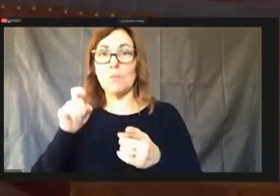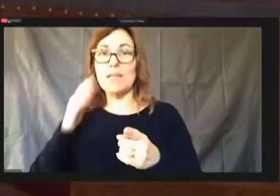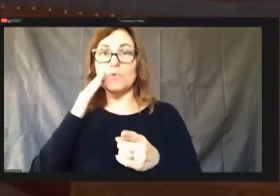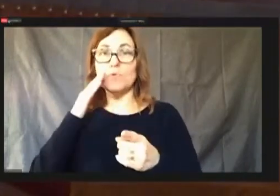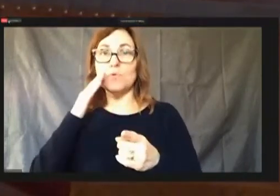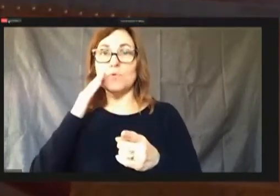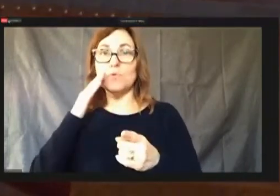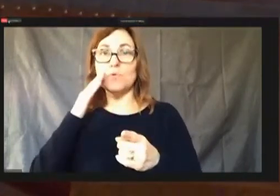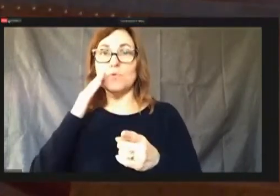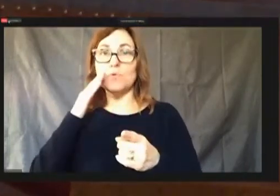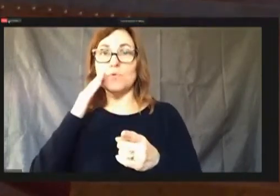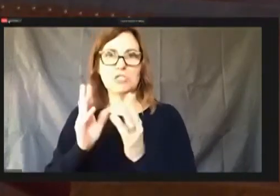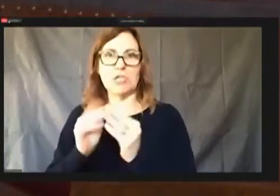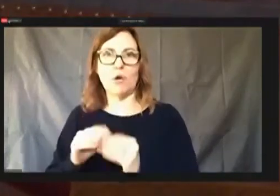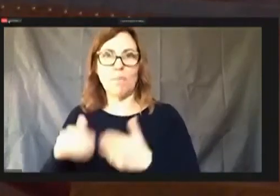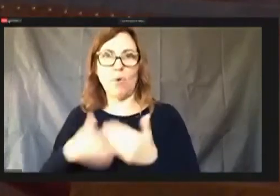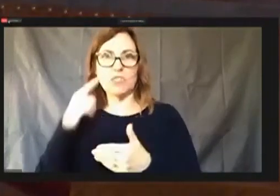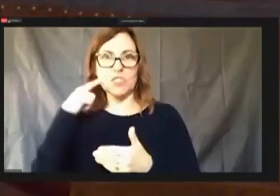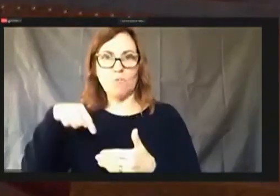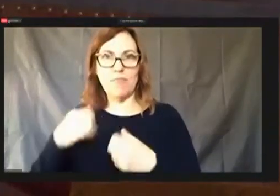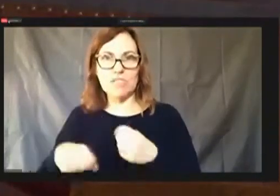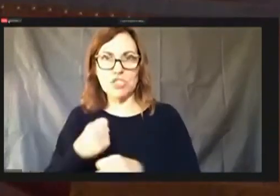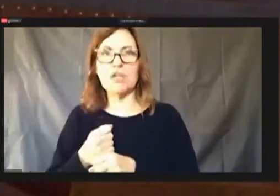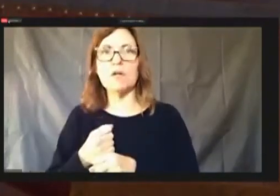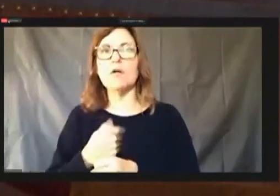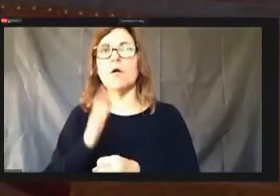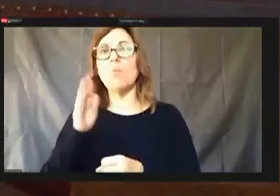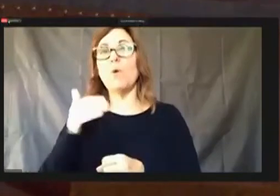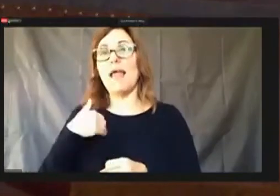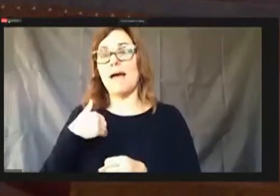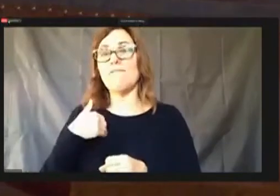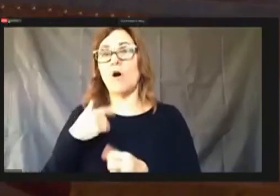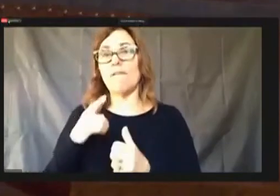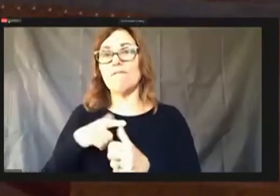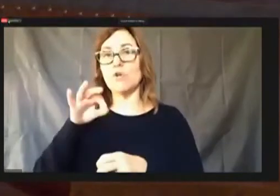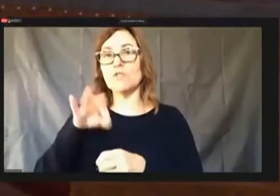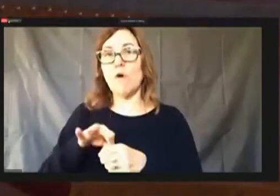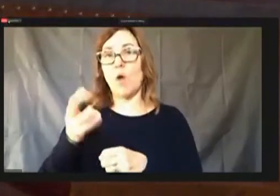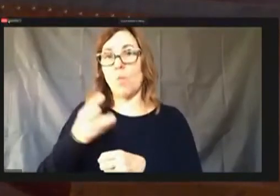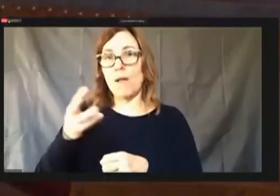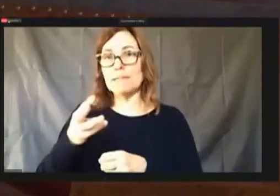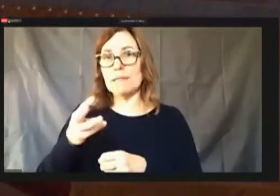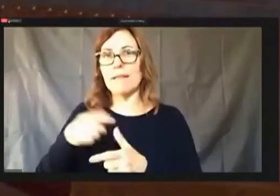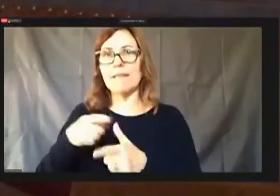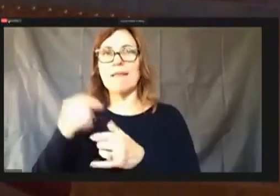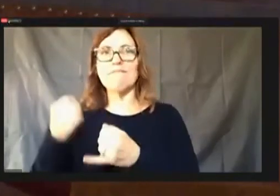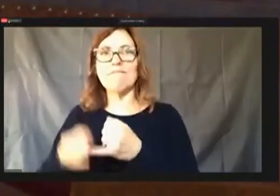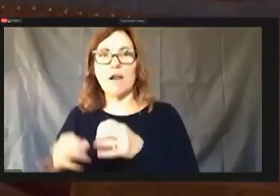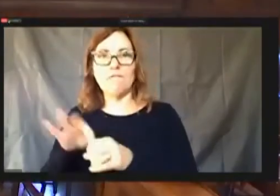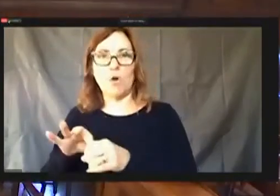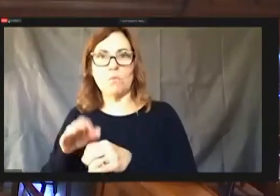we will have our first budget vote this coming Wednesday followed by a final vote on Tuesday. And with that, we need a motion to adjourn.